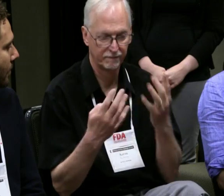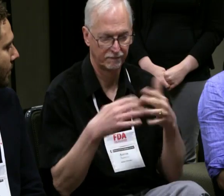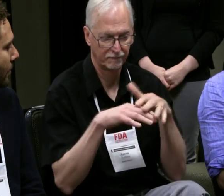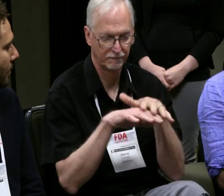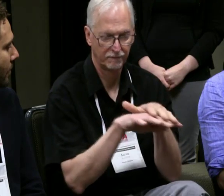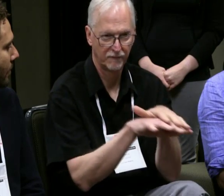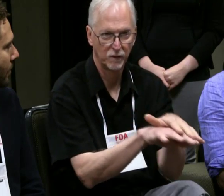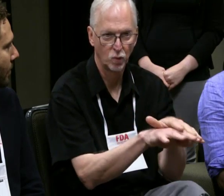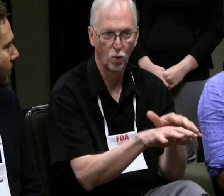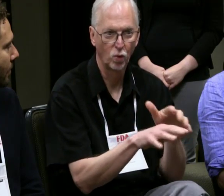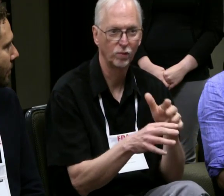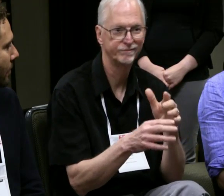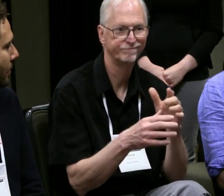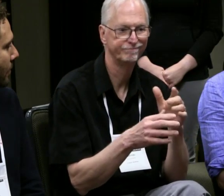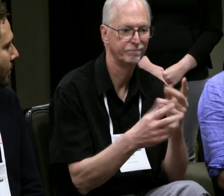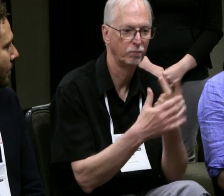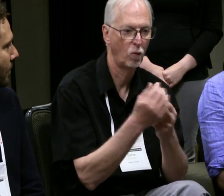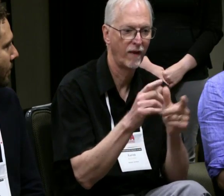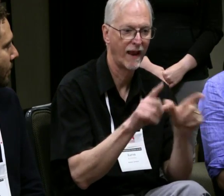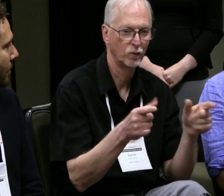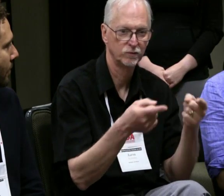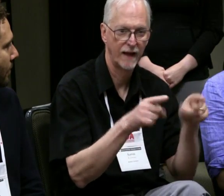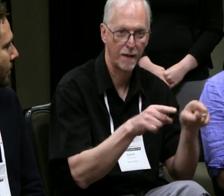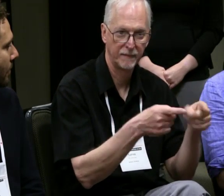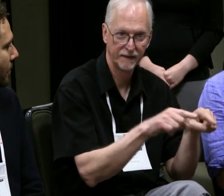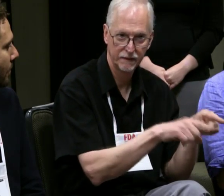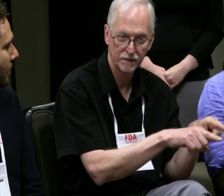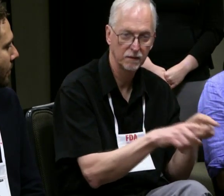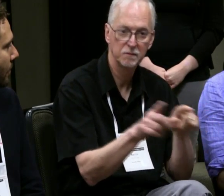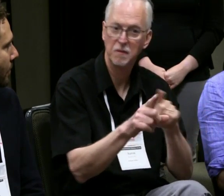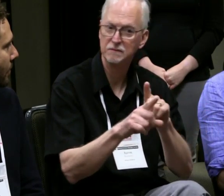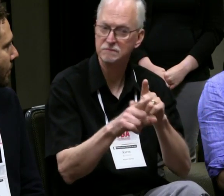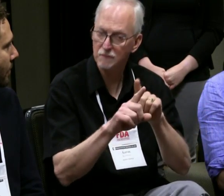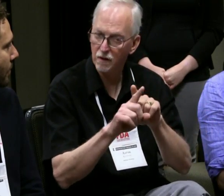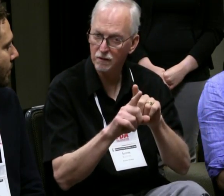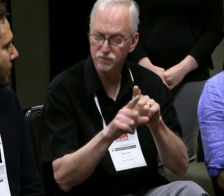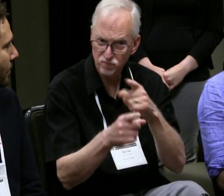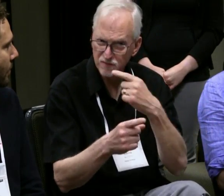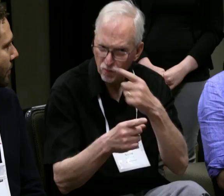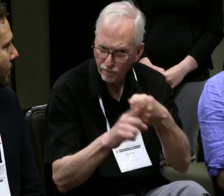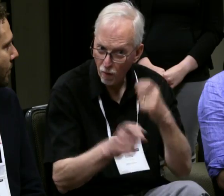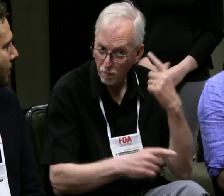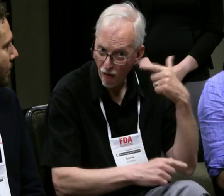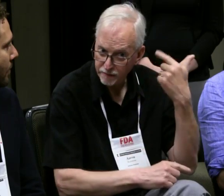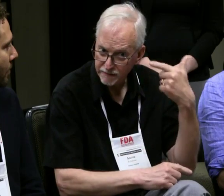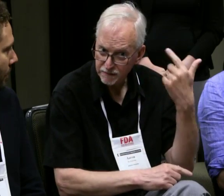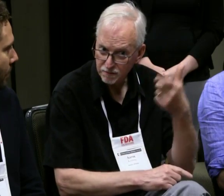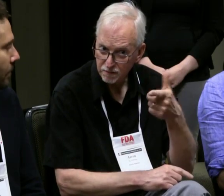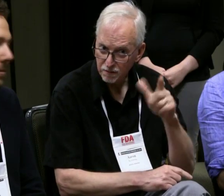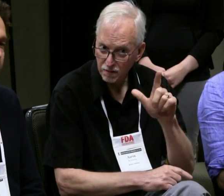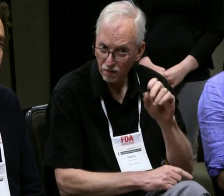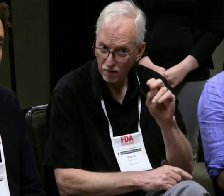And so with hearing and deaf actors blended into the same performance, you've got both languages happening at the same time.